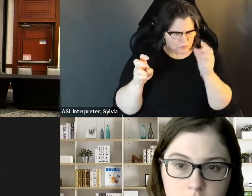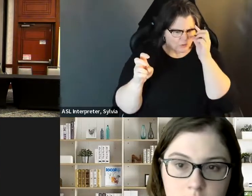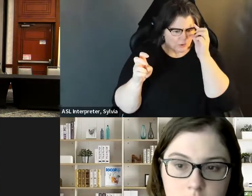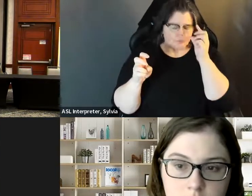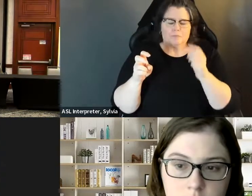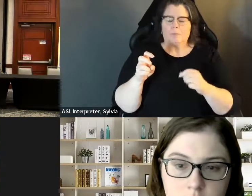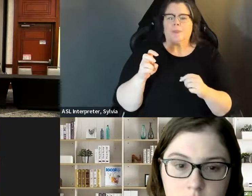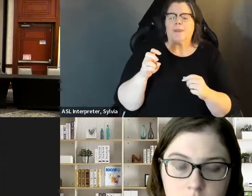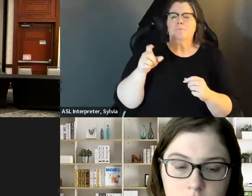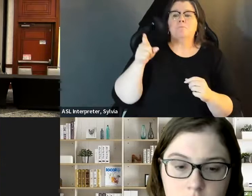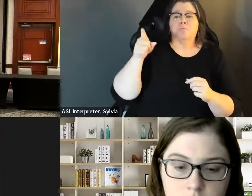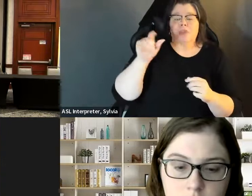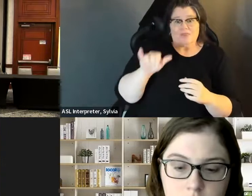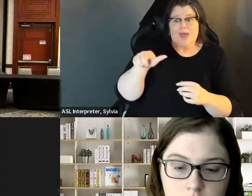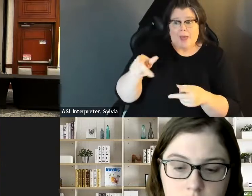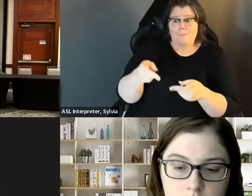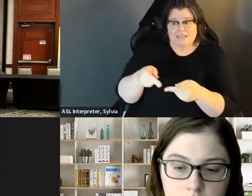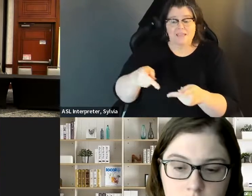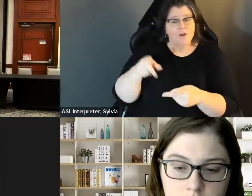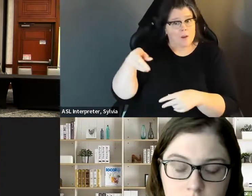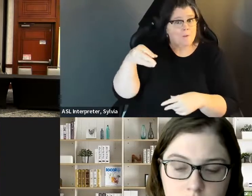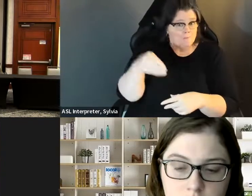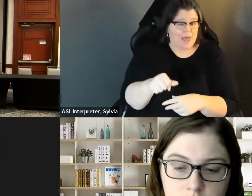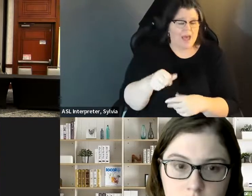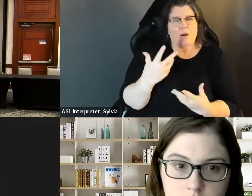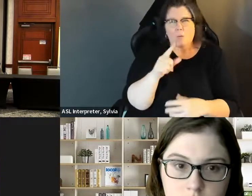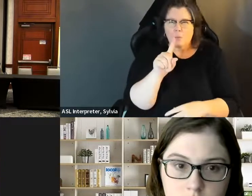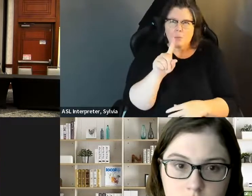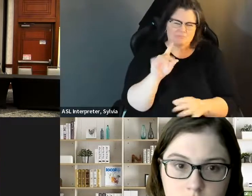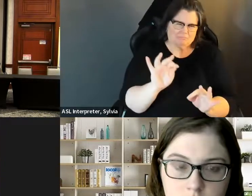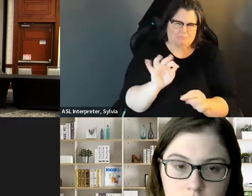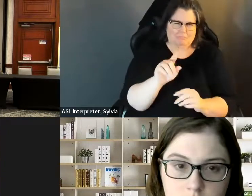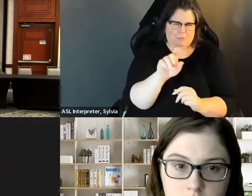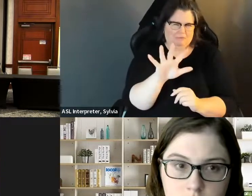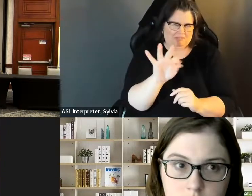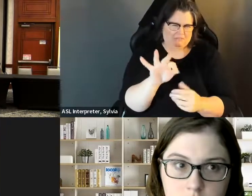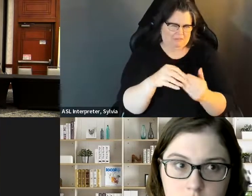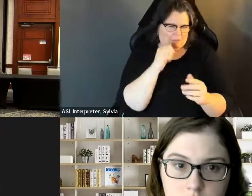security was an issue. That particular city council